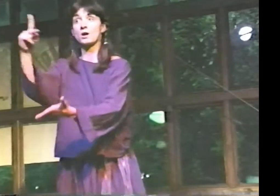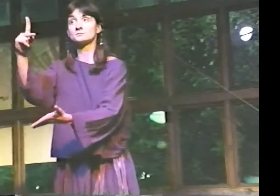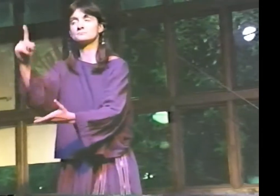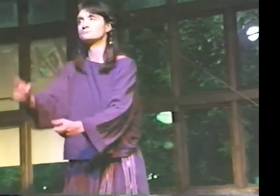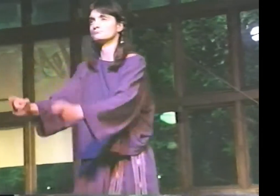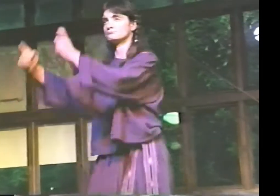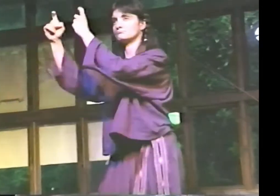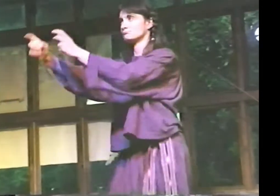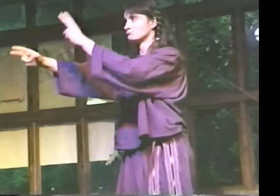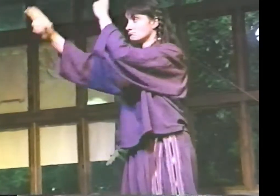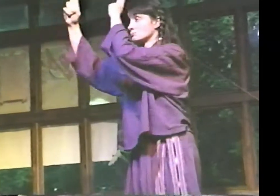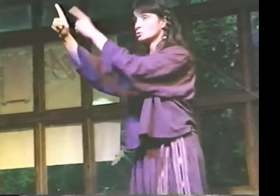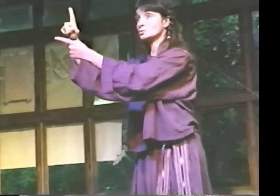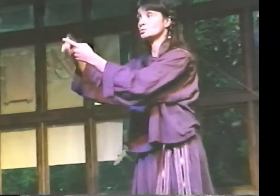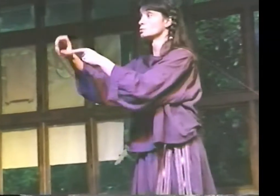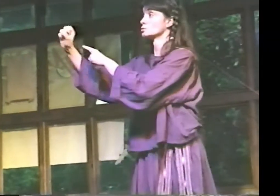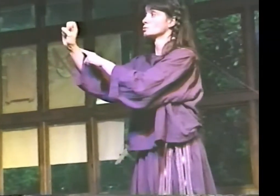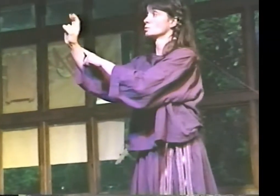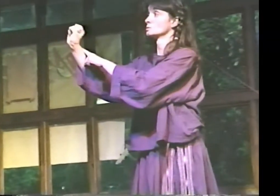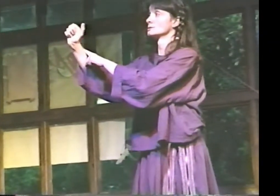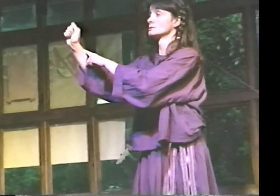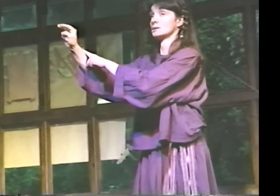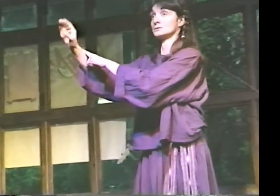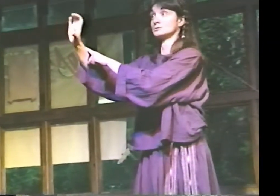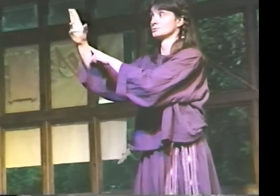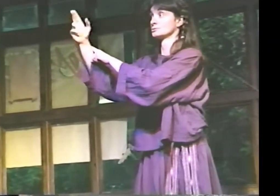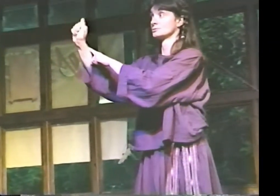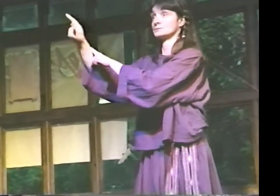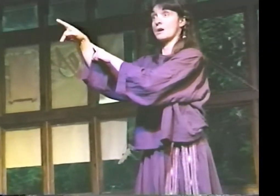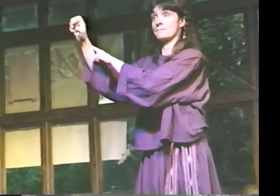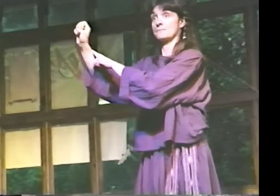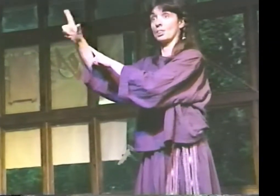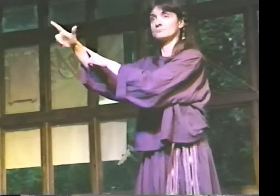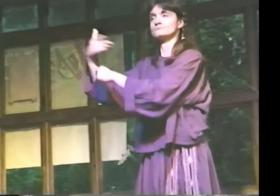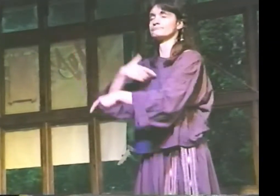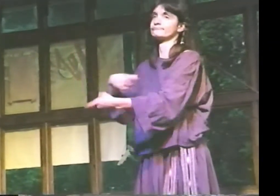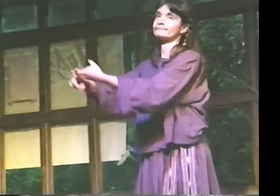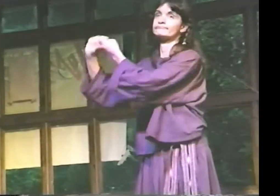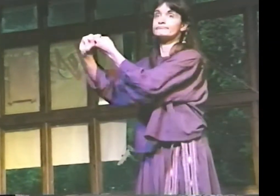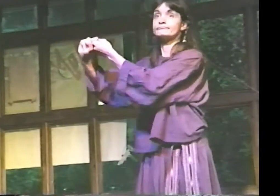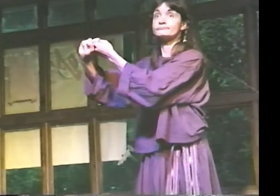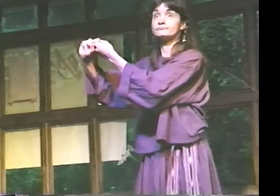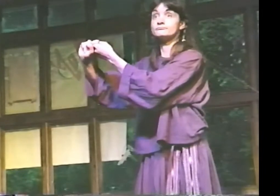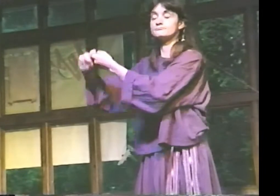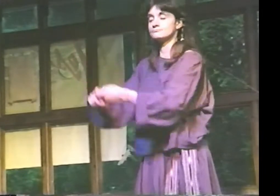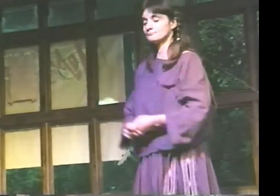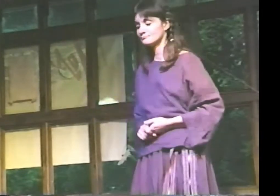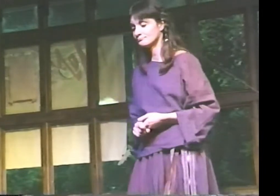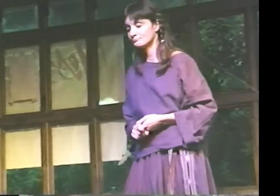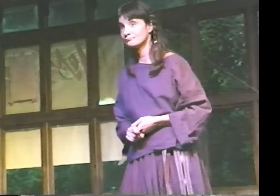OK. THE NEXT POEM IS IN HONOR OF SUSAN CHAPEL. [AUDIENCE MEMBER WHISTLES]